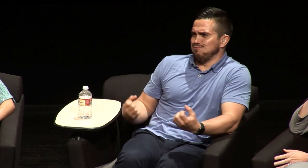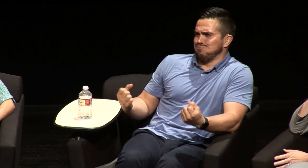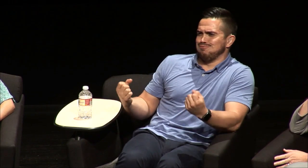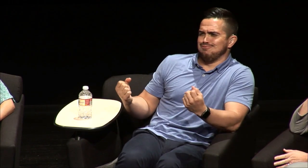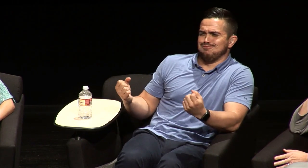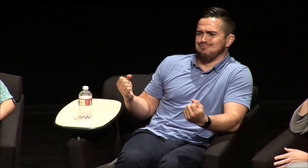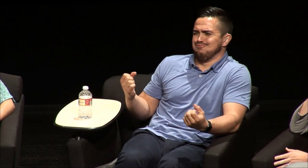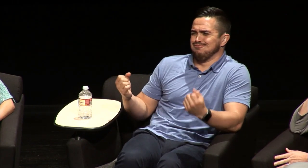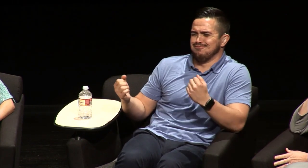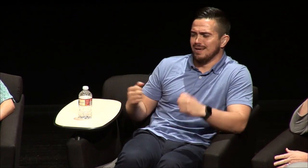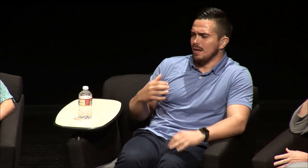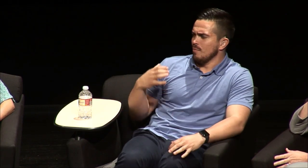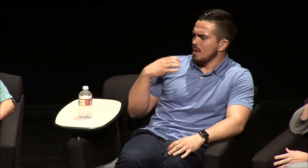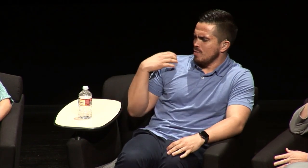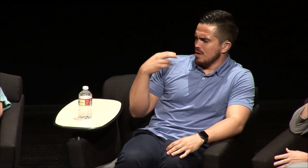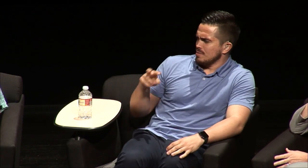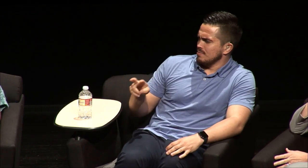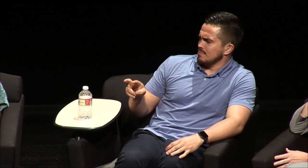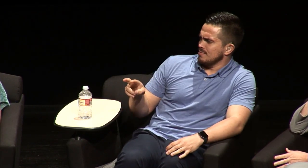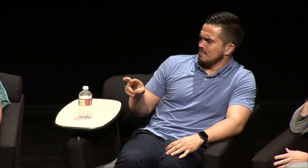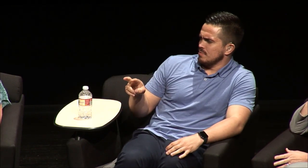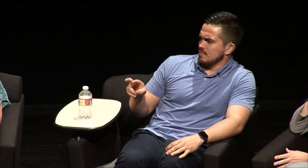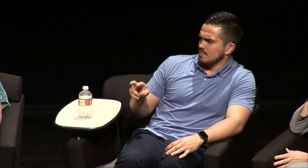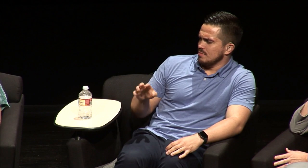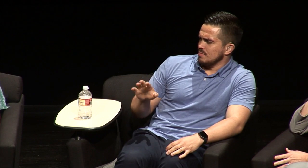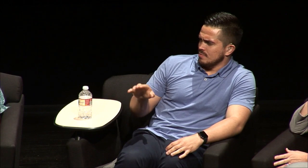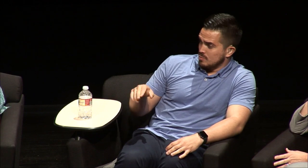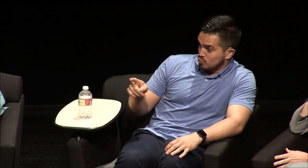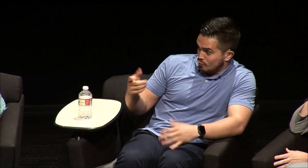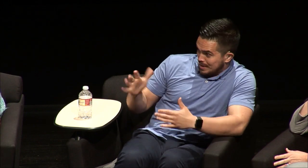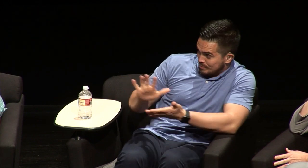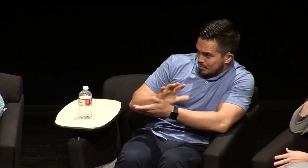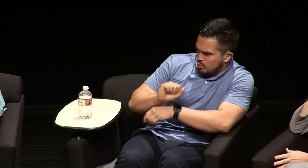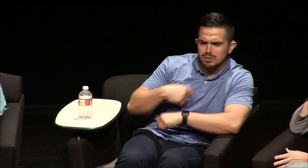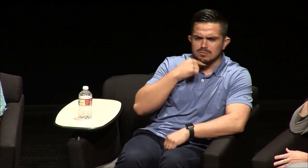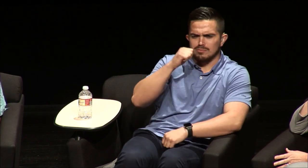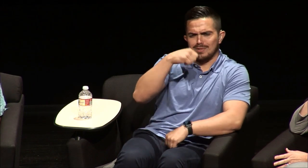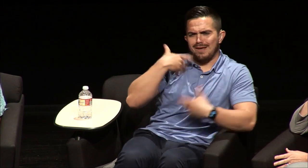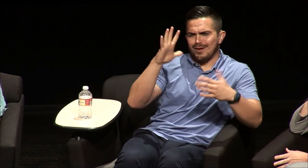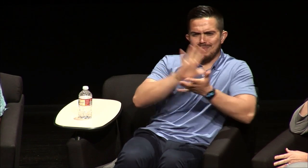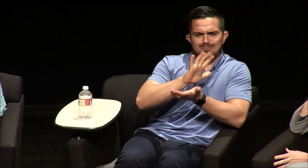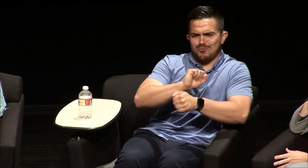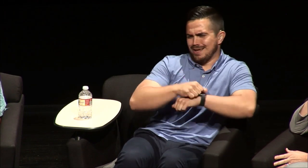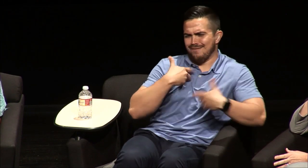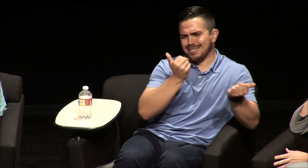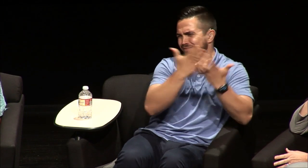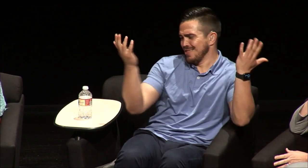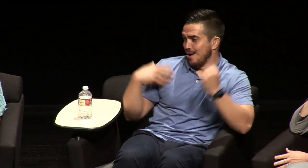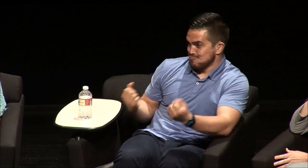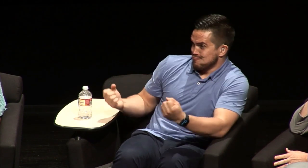roof I was so excited to be able to sign with them and my boss looked at me and my boss was like did you finish your paperwork yeah I finished a paperwork